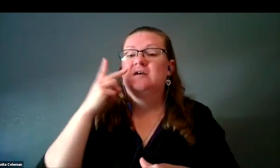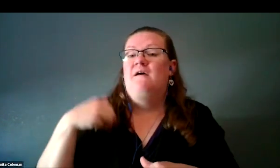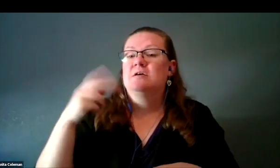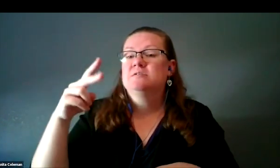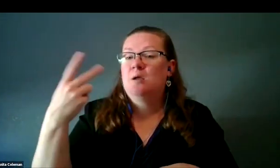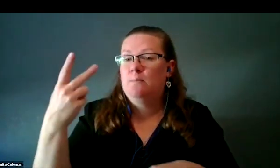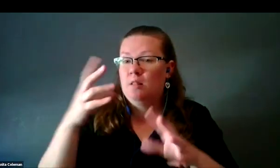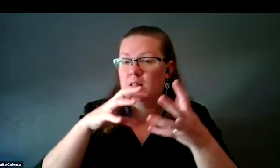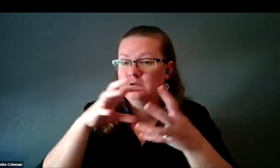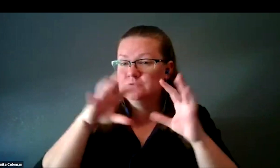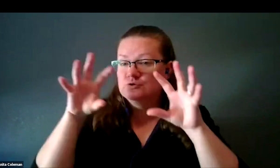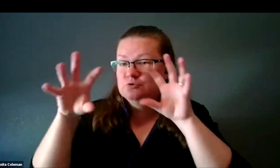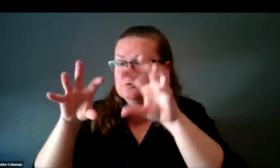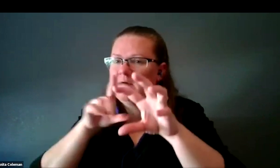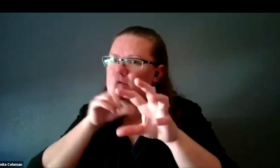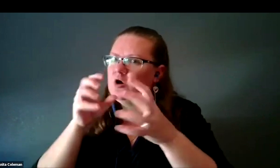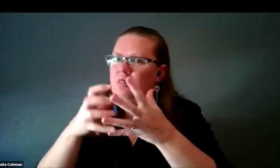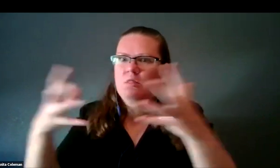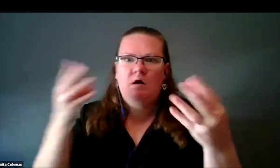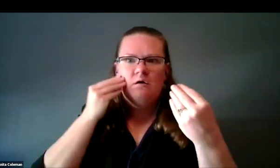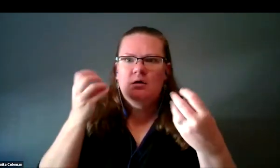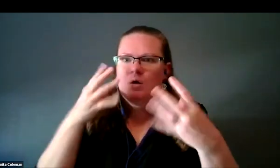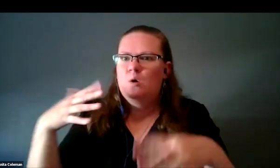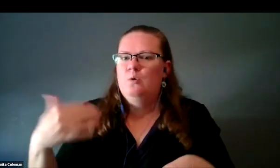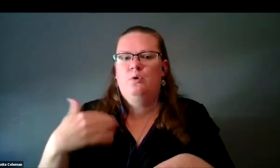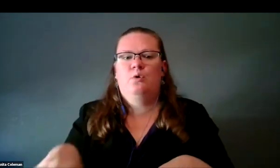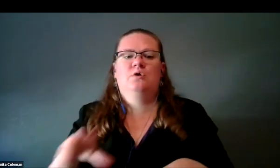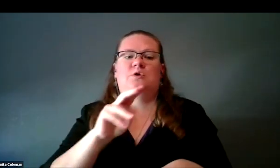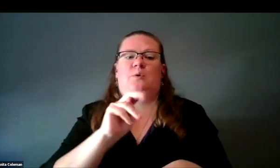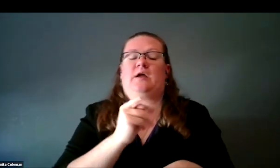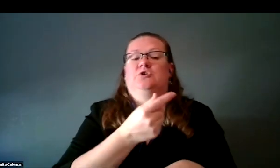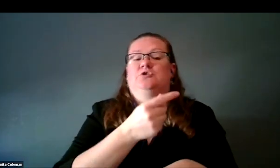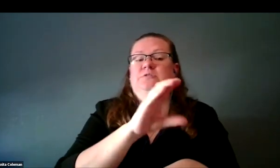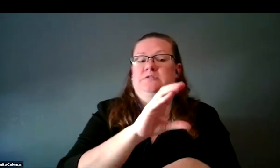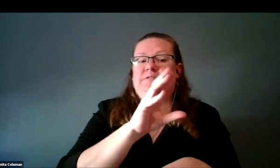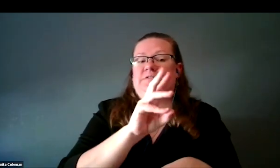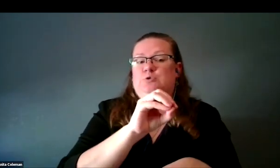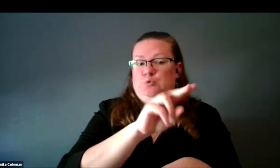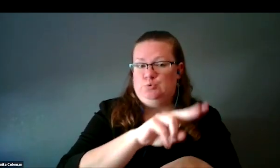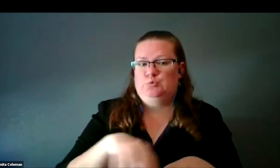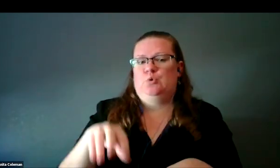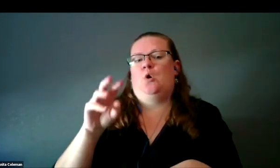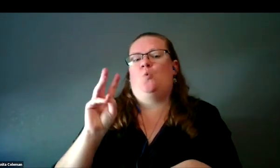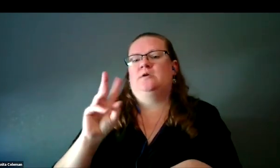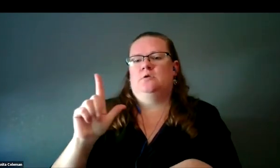It has lots of gas and dust, very rich field. We did NGC 602, Westerlund 2, and then another one.